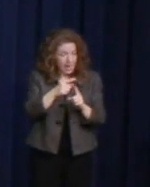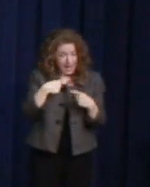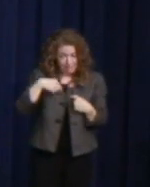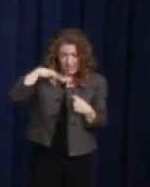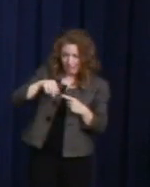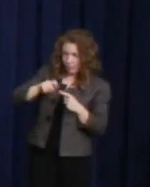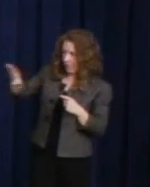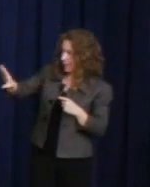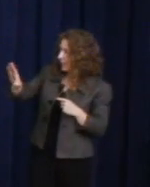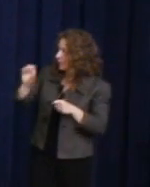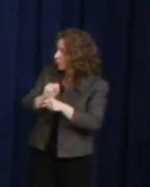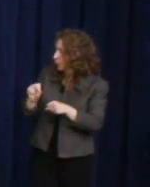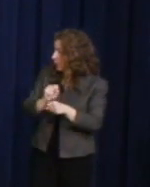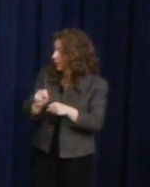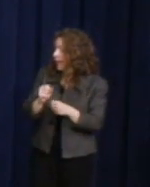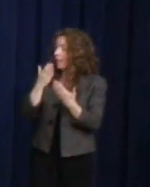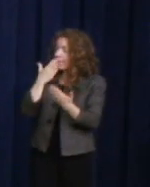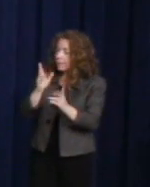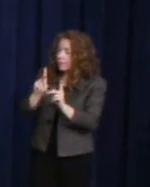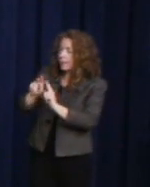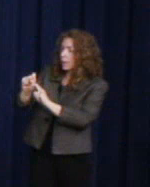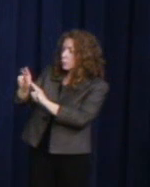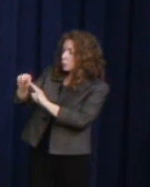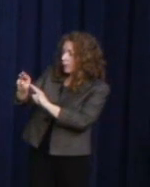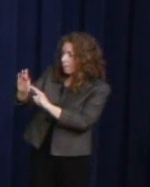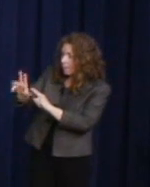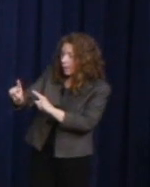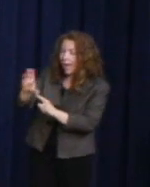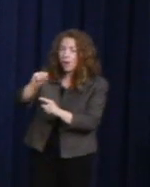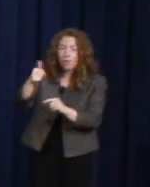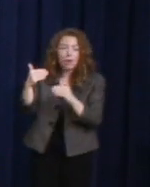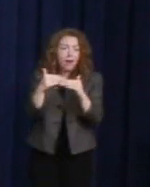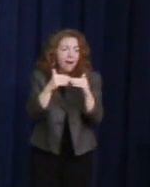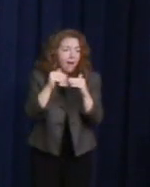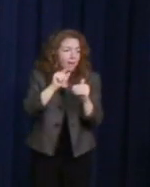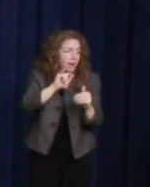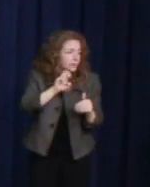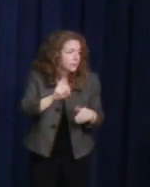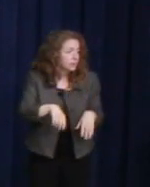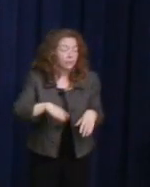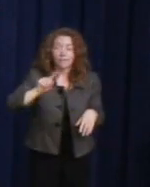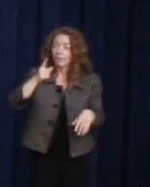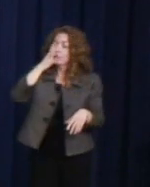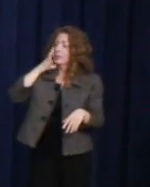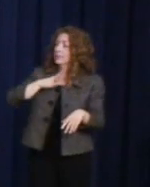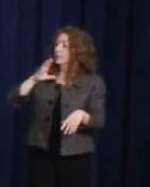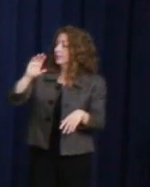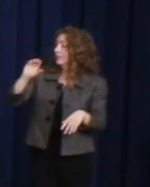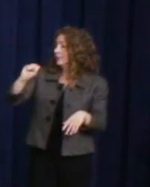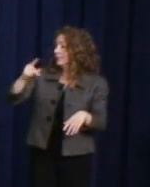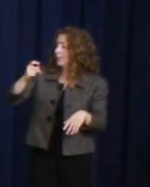and all of the allies that are here, whether it be the first woman Speaker in the United States.